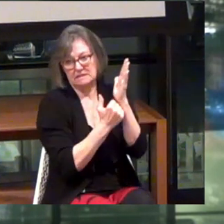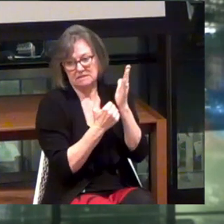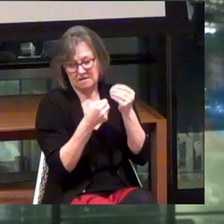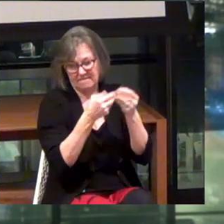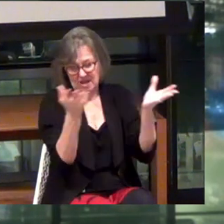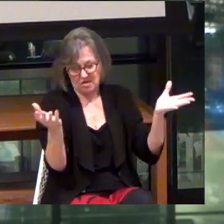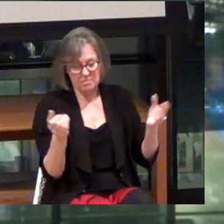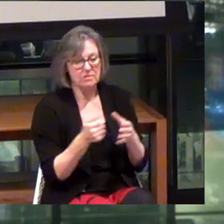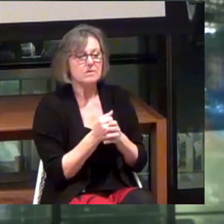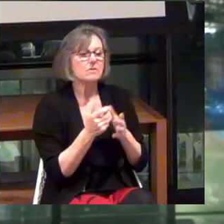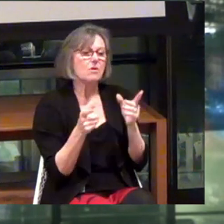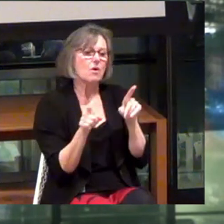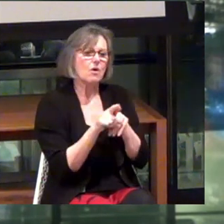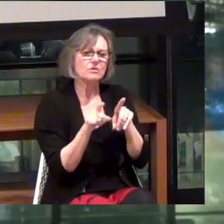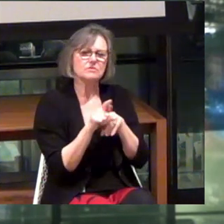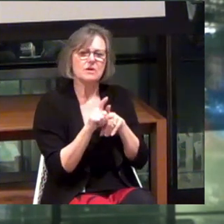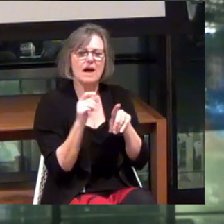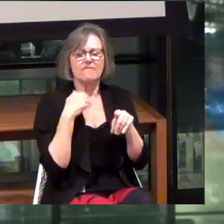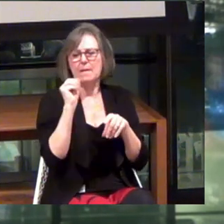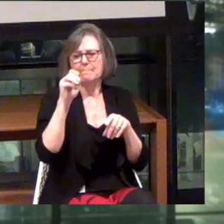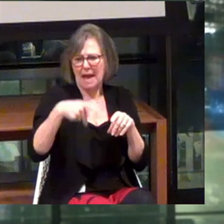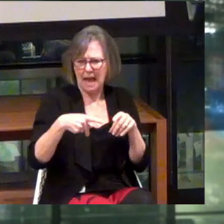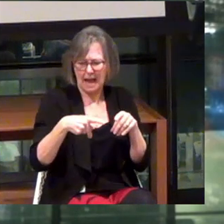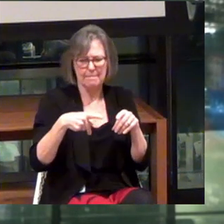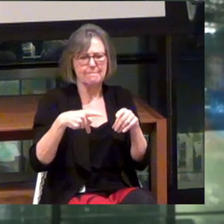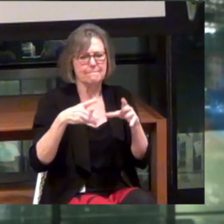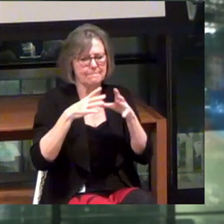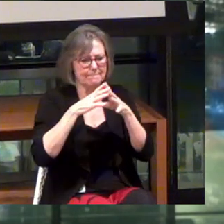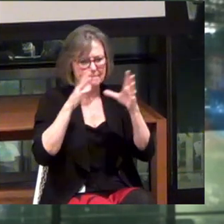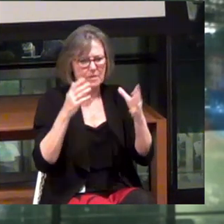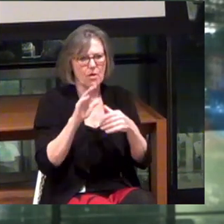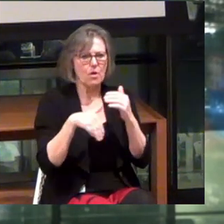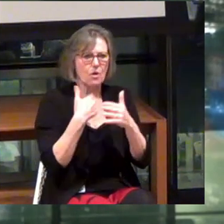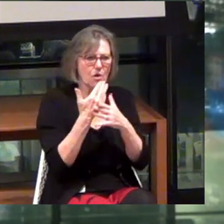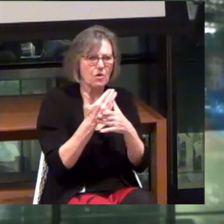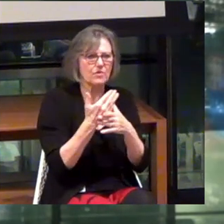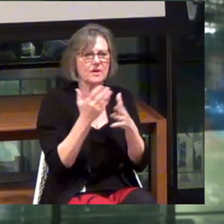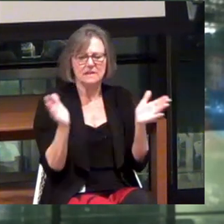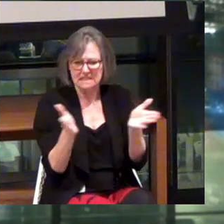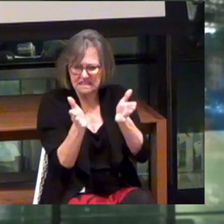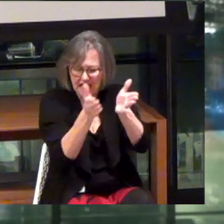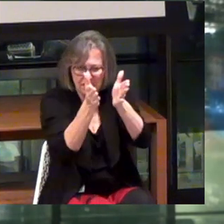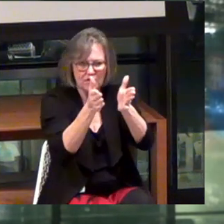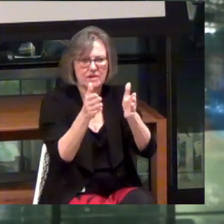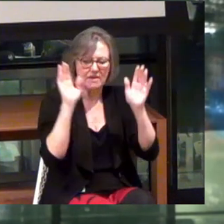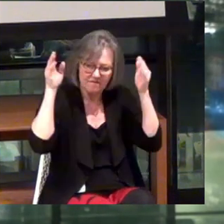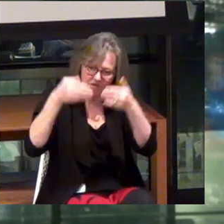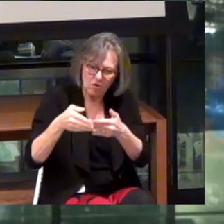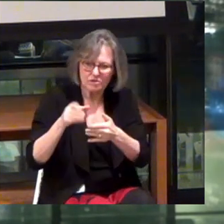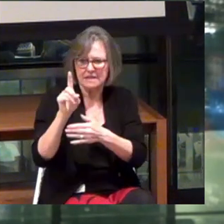We'll also probably put together a map of all the incubators and accelerators that focus on disability technology.